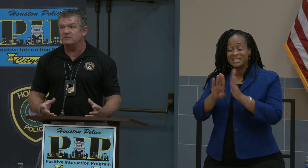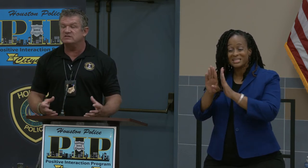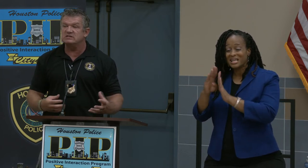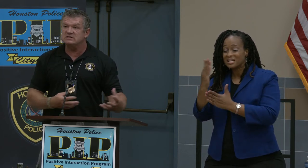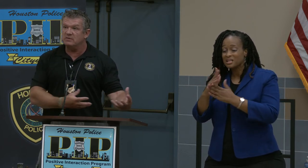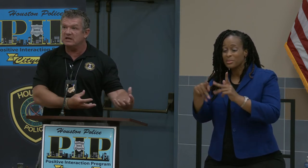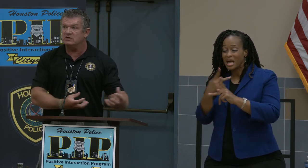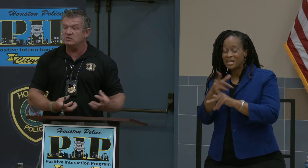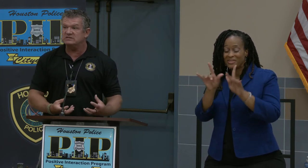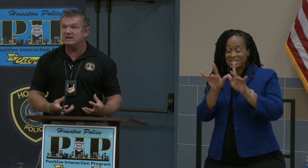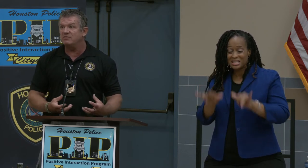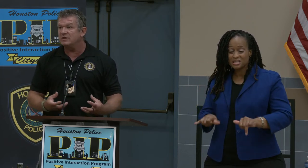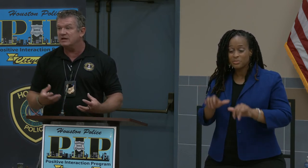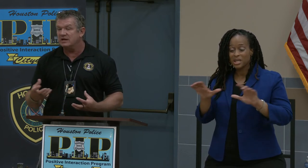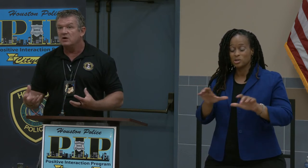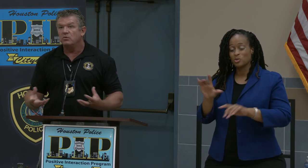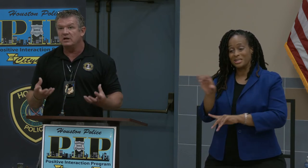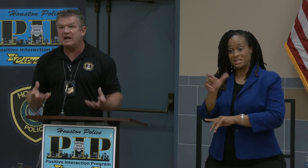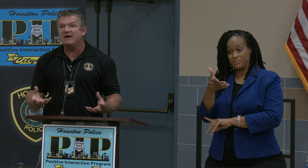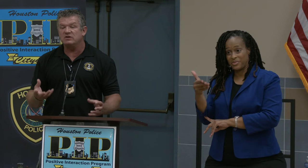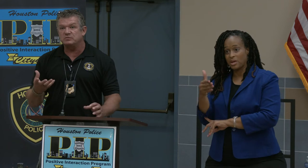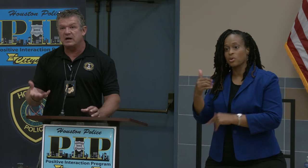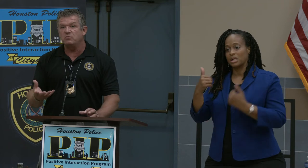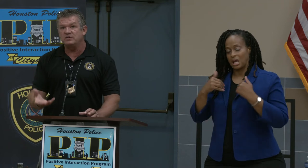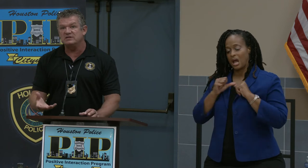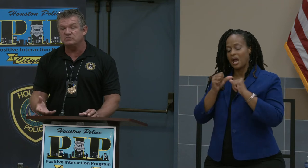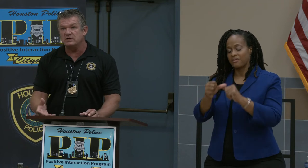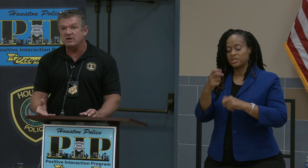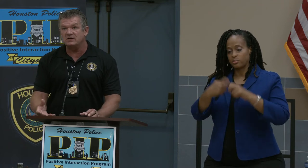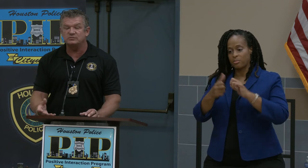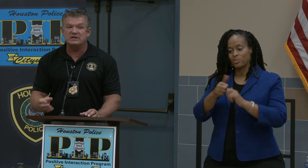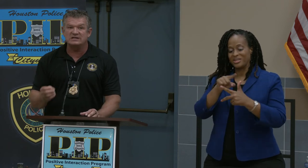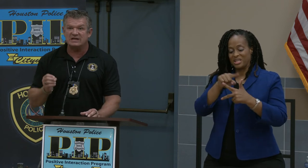a system that can do the same thing, we'll have these problems with these three metals.